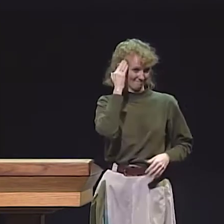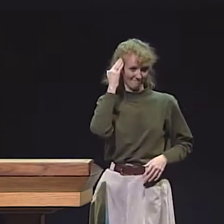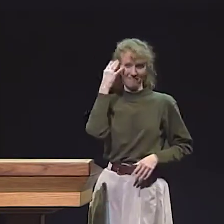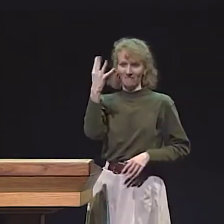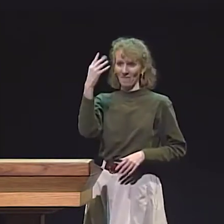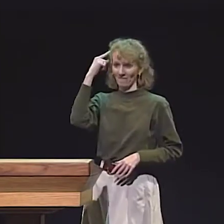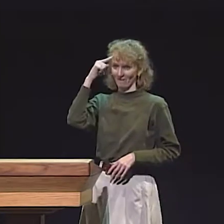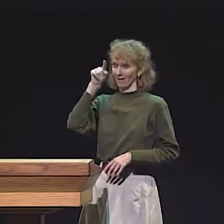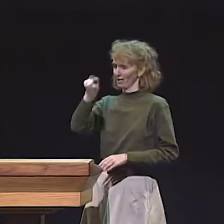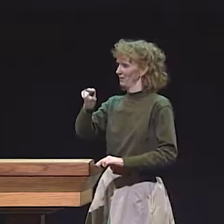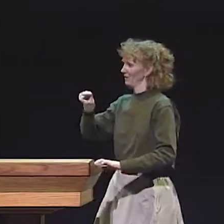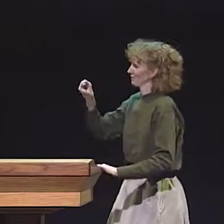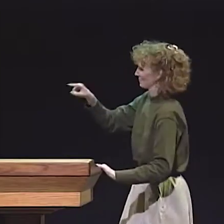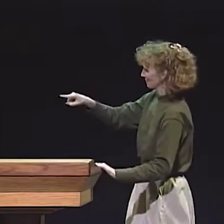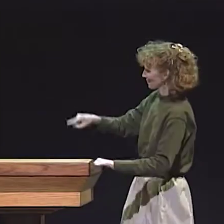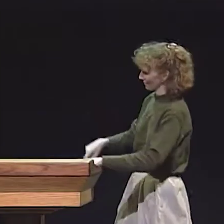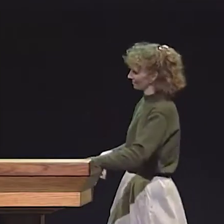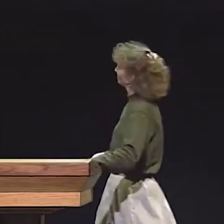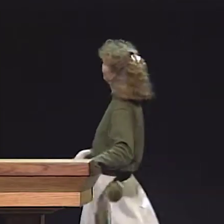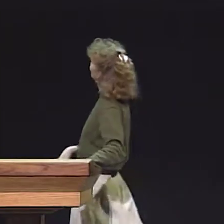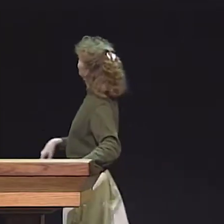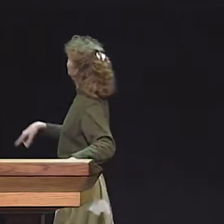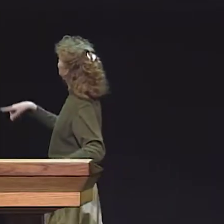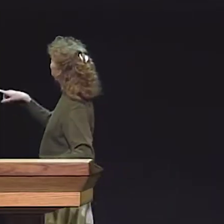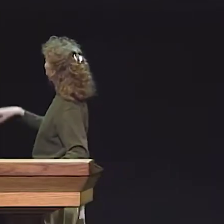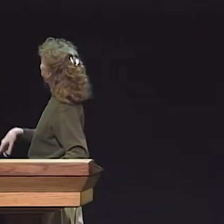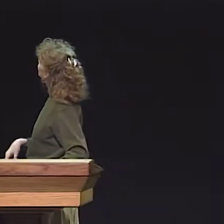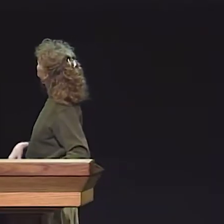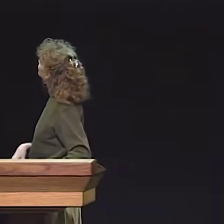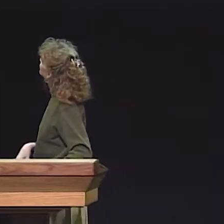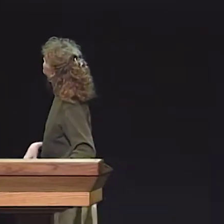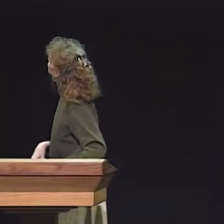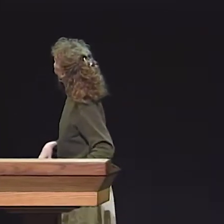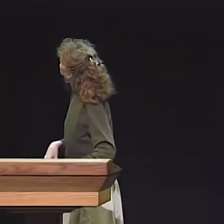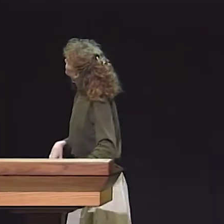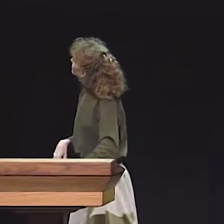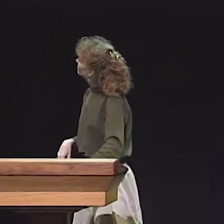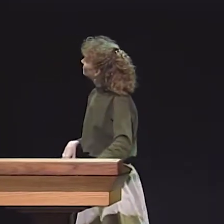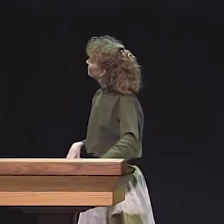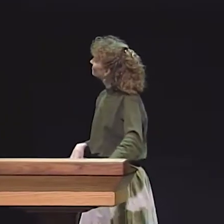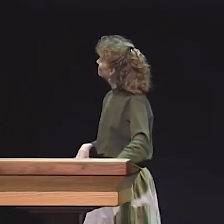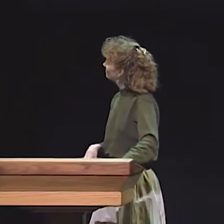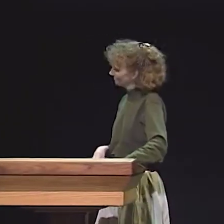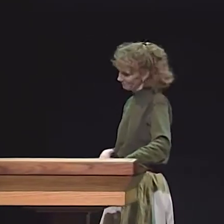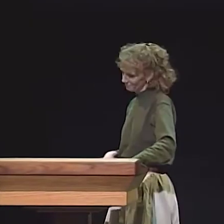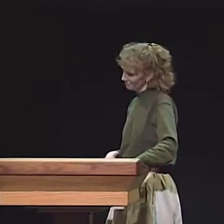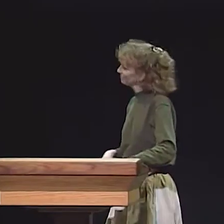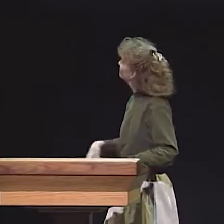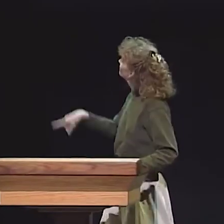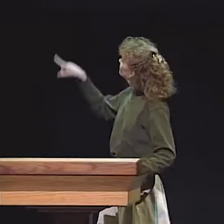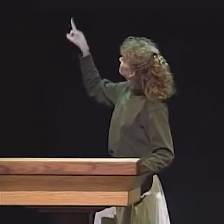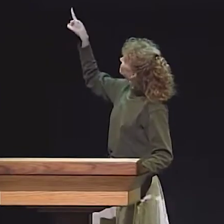THE VIDEOTAPES, YOU MIGHT WANT TO KNOW WHAT THEY LOOK LIKE, SO, THESE ARE--THERE'S A VIDEOTAPE THAT'S CALLED "4 FOR YOU."